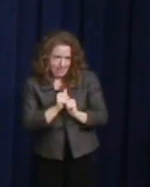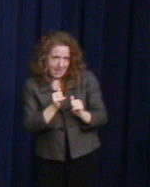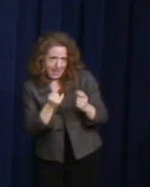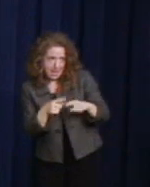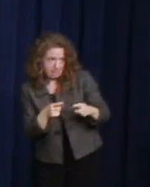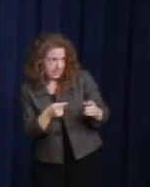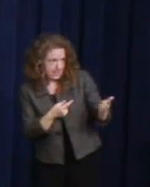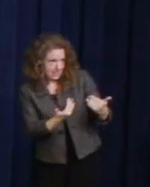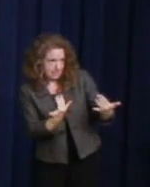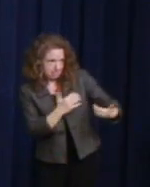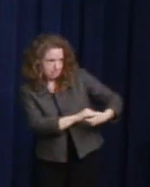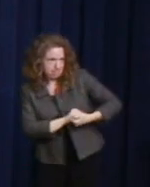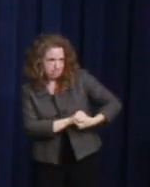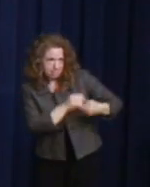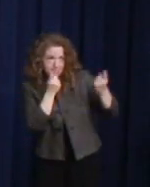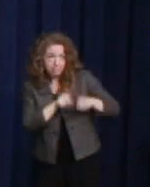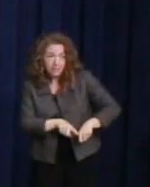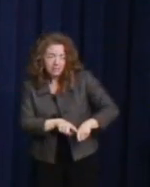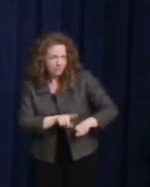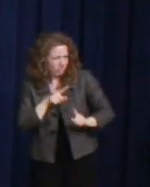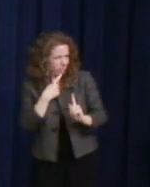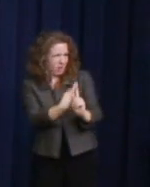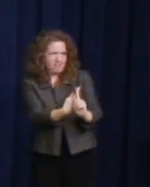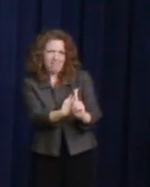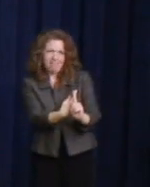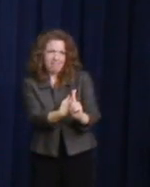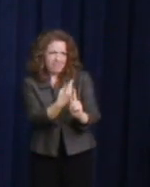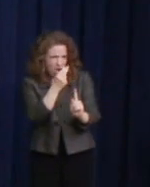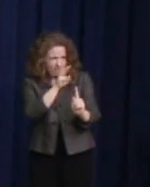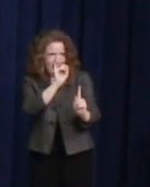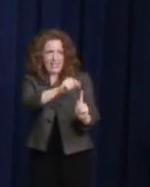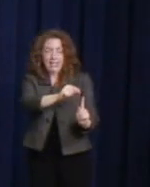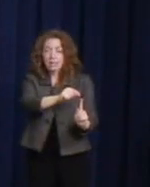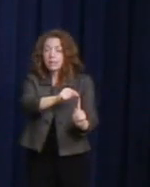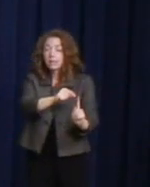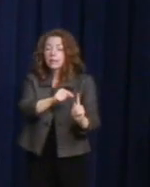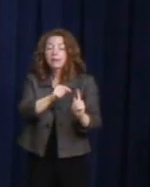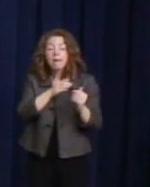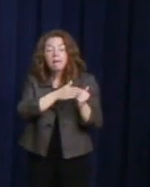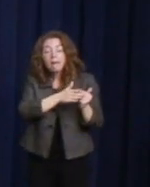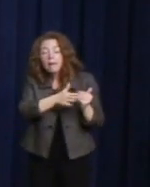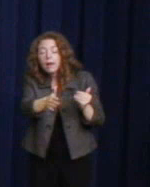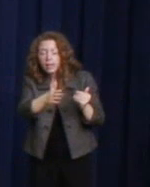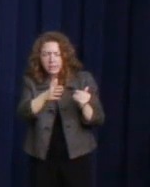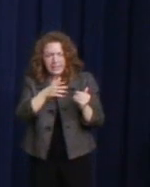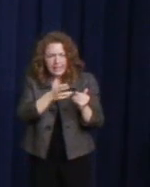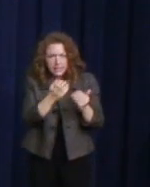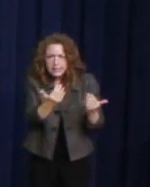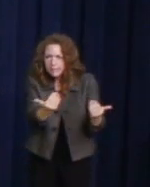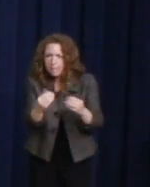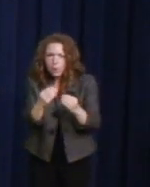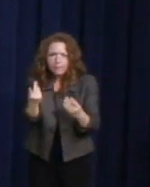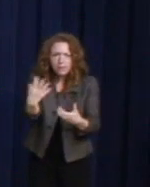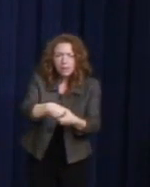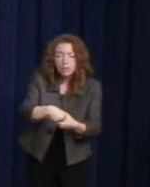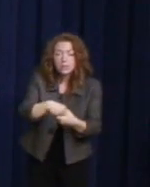In the years that followed, Mr. Milk expanded his coalition to include senior citizens, young people